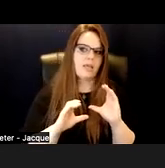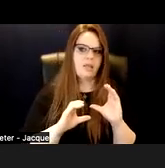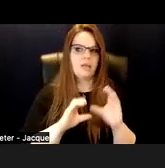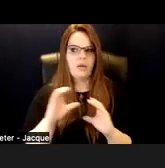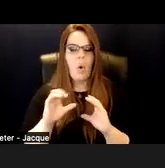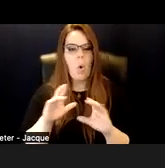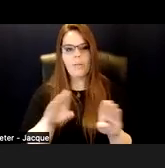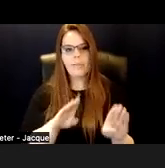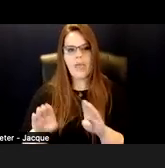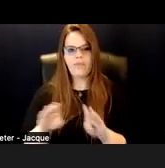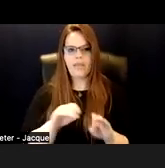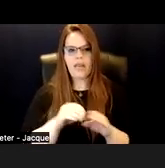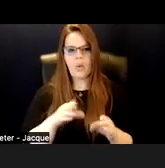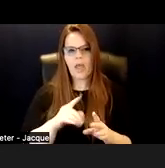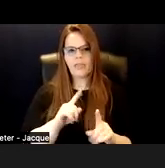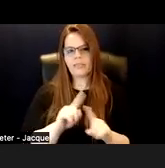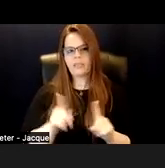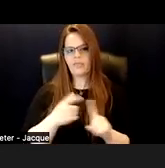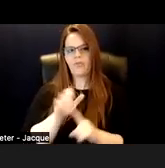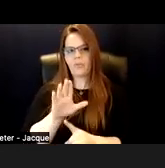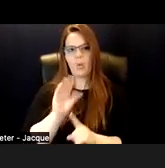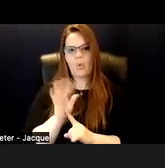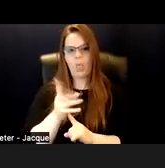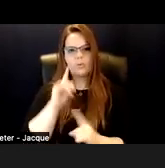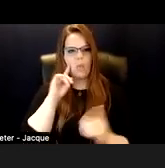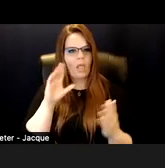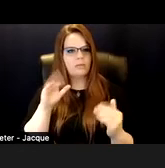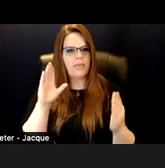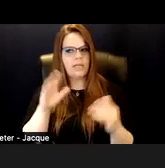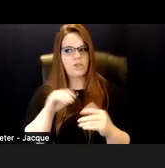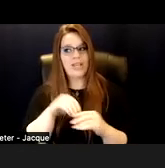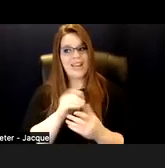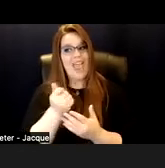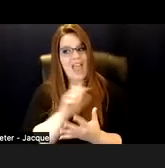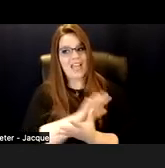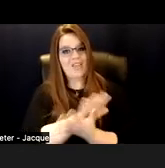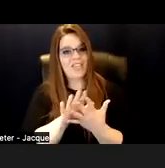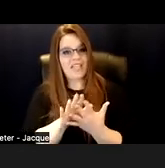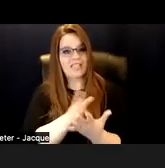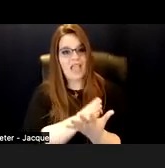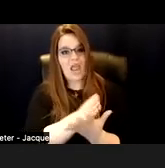in a way that is different from your cultural expectations in any of these areas, your first tool is